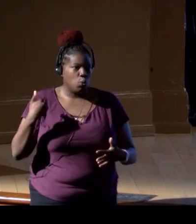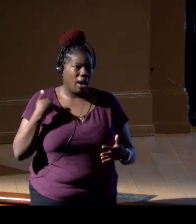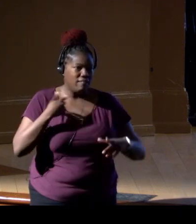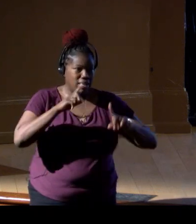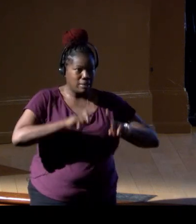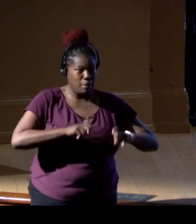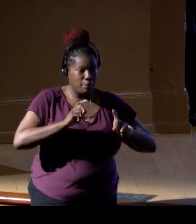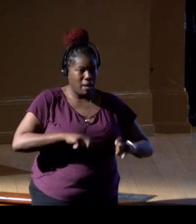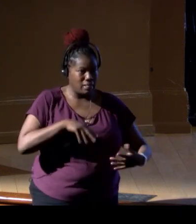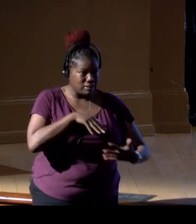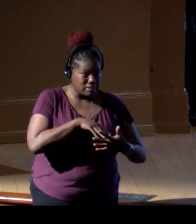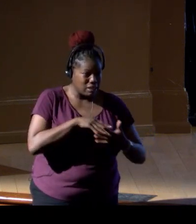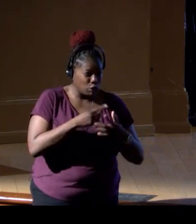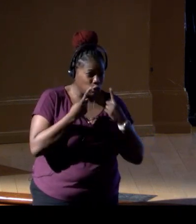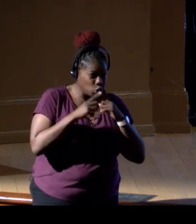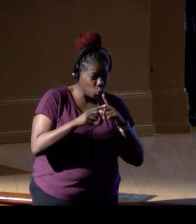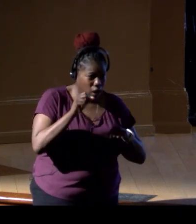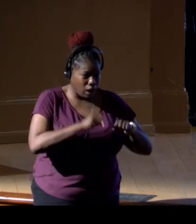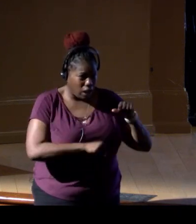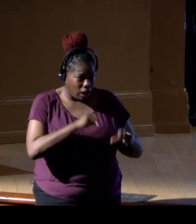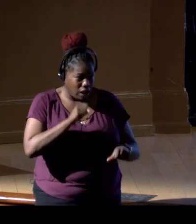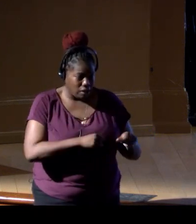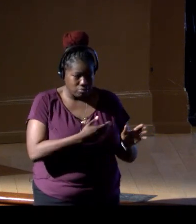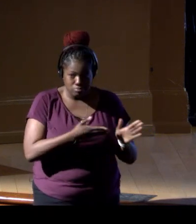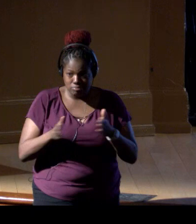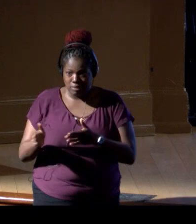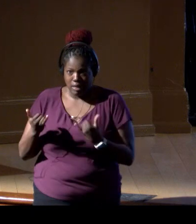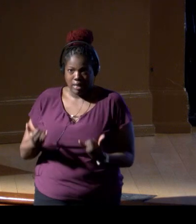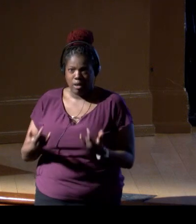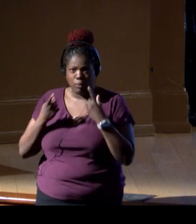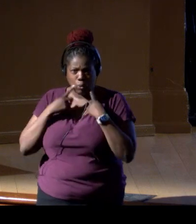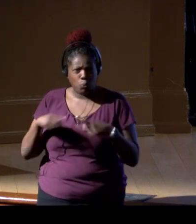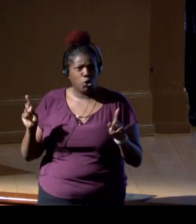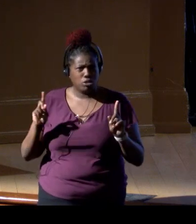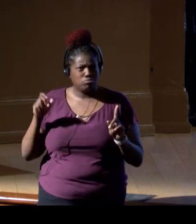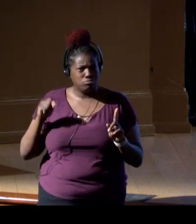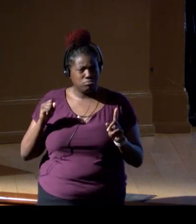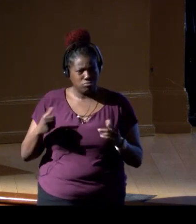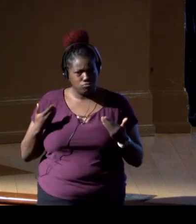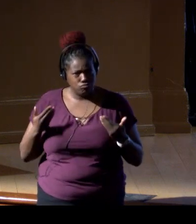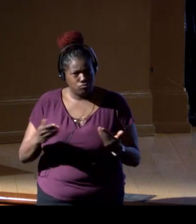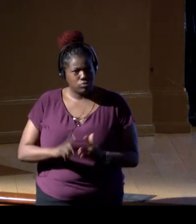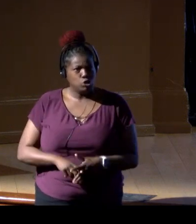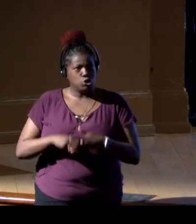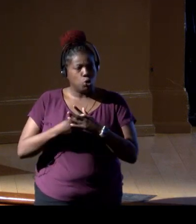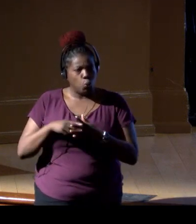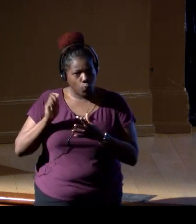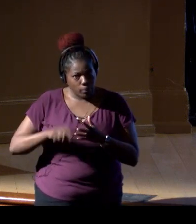"Does it work compared to this?" It's like, "It works, let's just start doing it." We still have to do the other stuff as complementary,